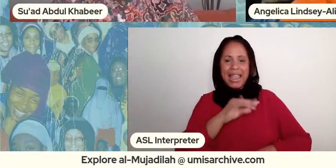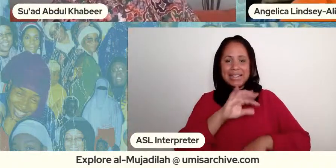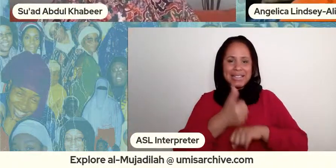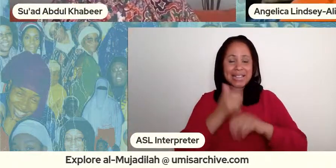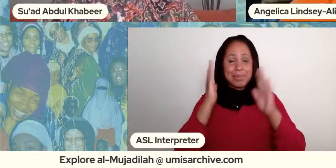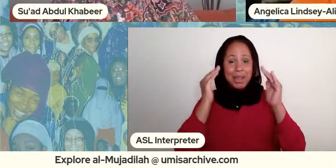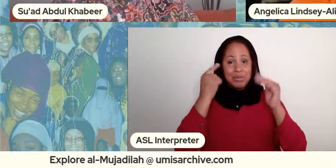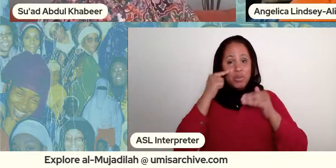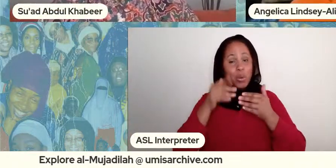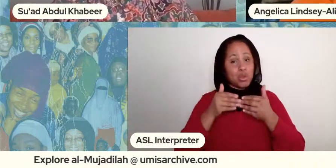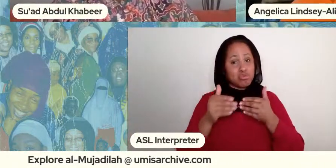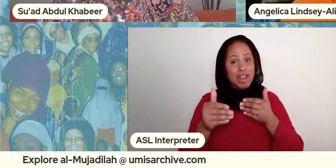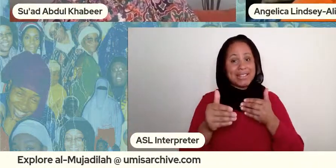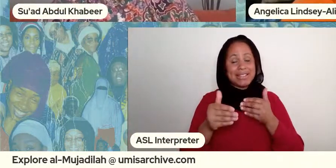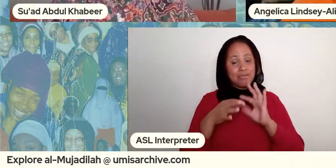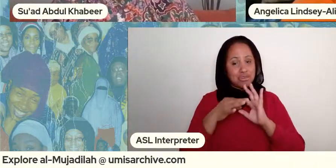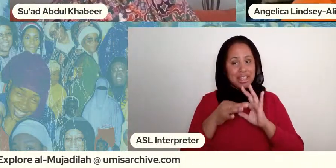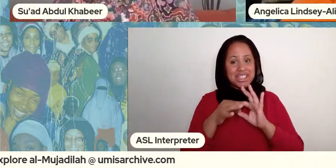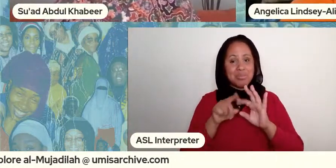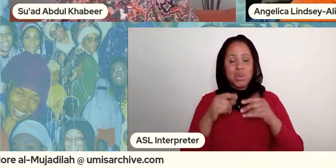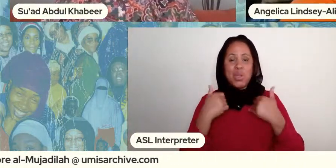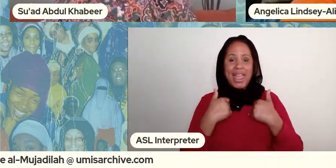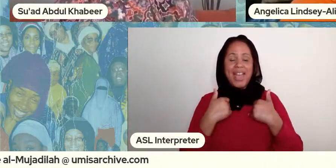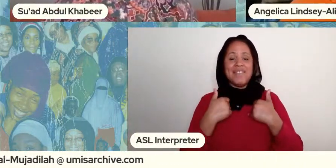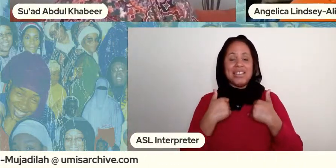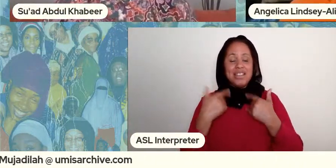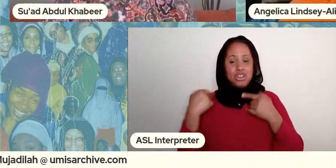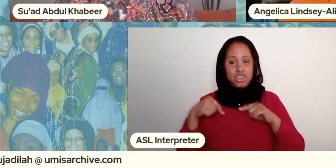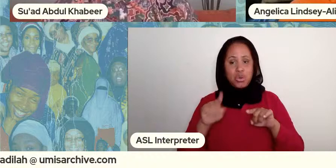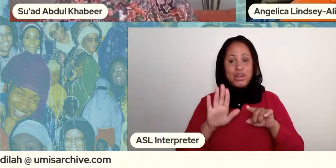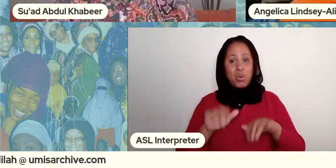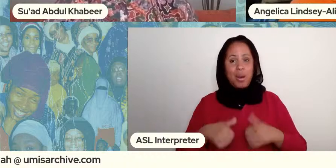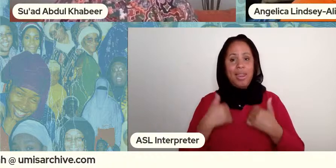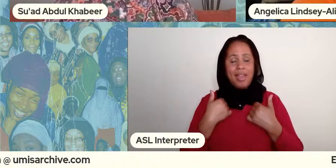for the rest of the relationships that you have across your lifespan you know that that that